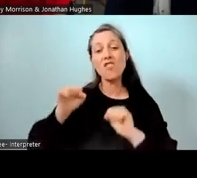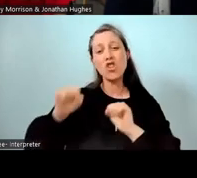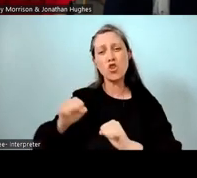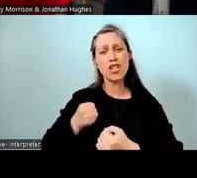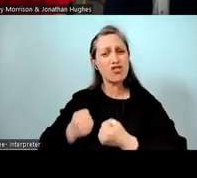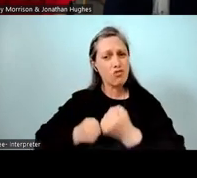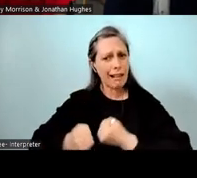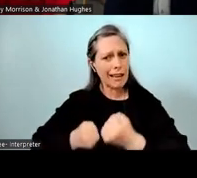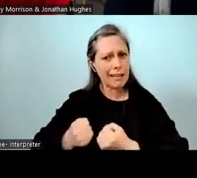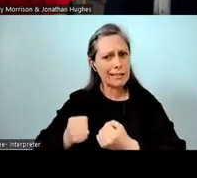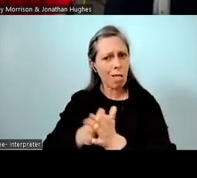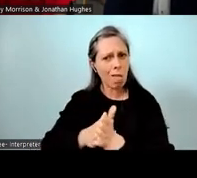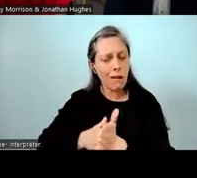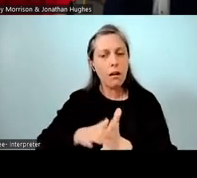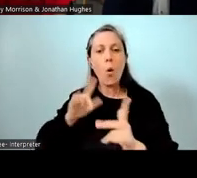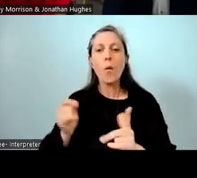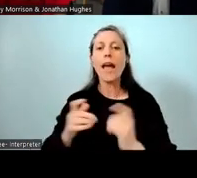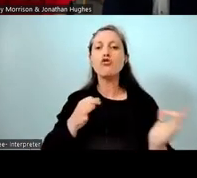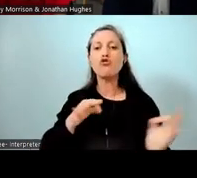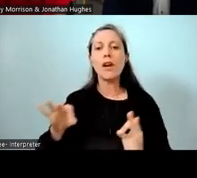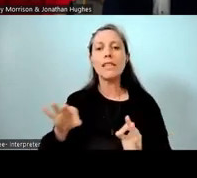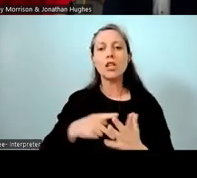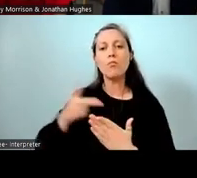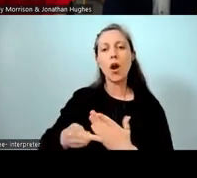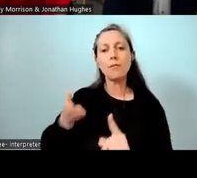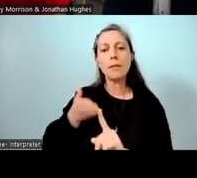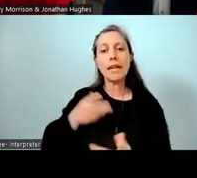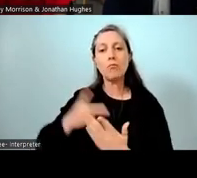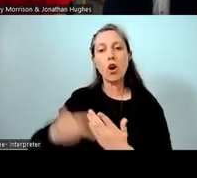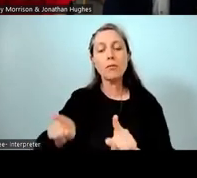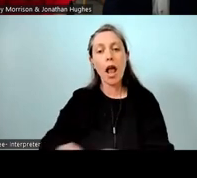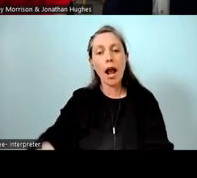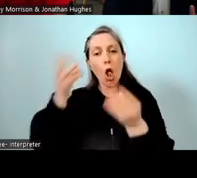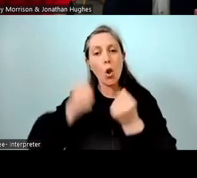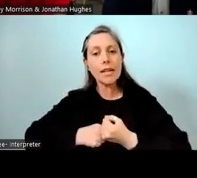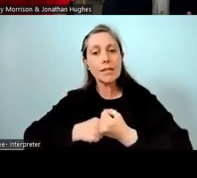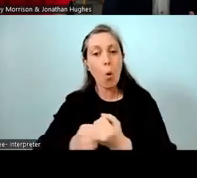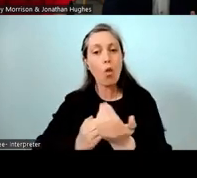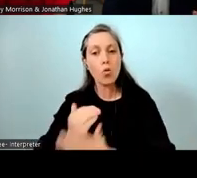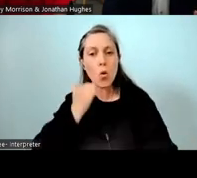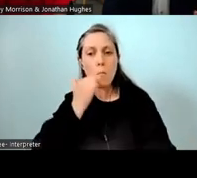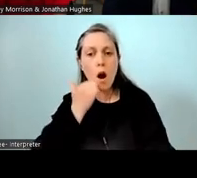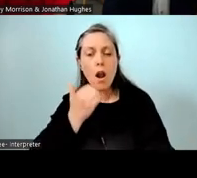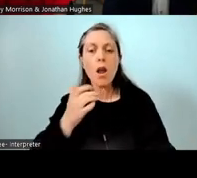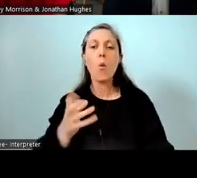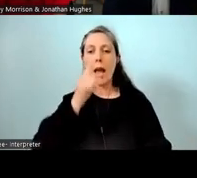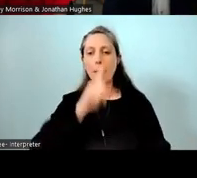we had transition programmes or specific programmes. We had learning support programmes in Māori, we had external people RTLB coming in,